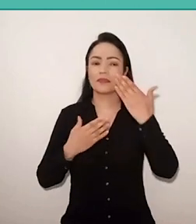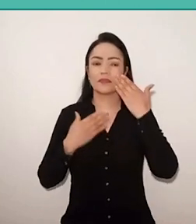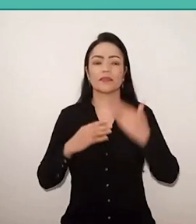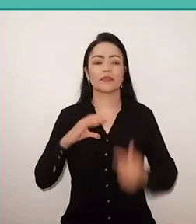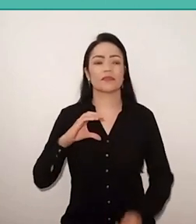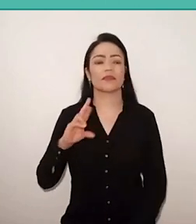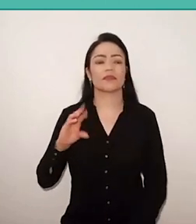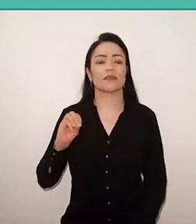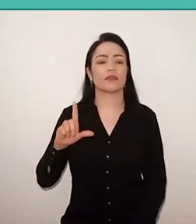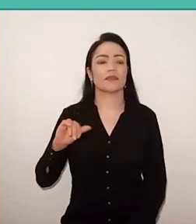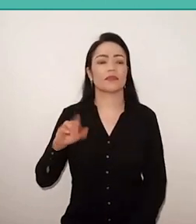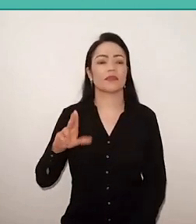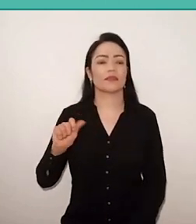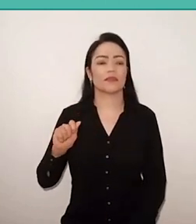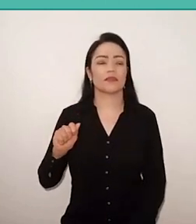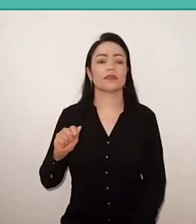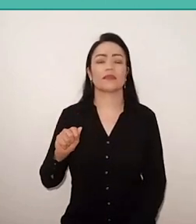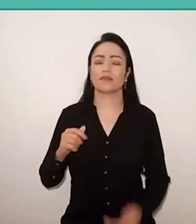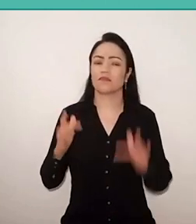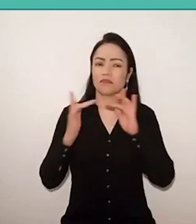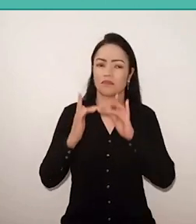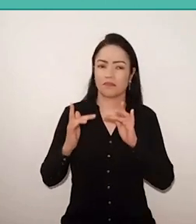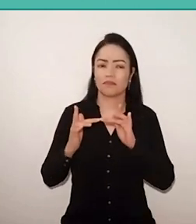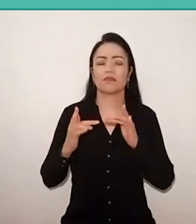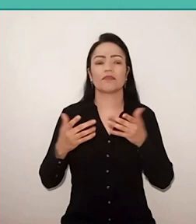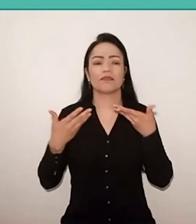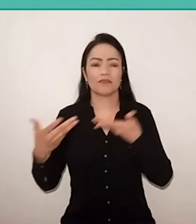who made the first contact with me, a kindness, delicacy, sympathy,